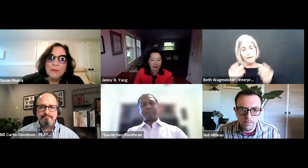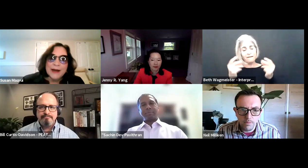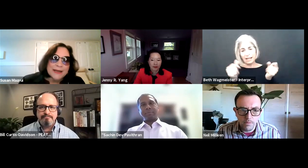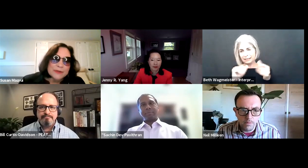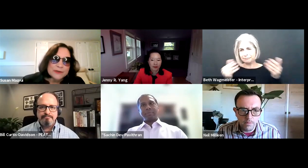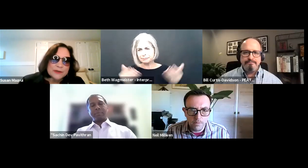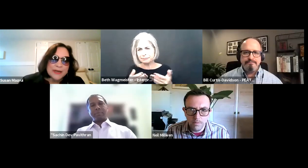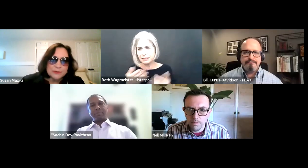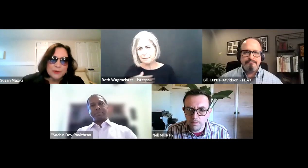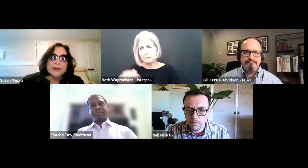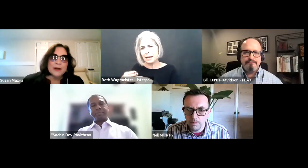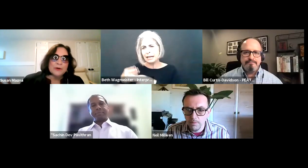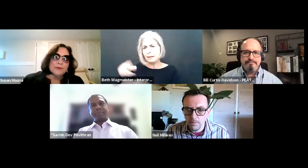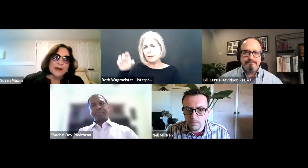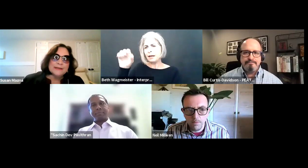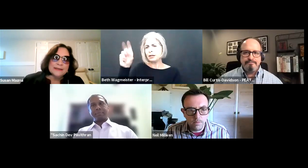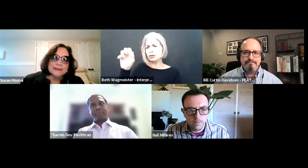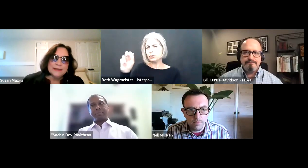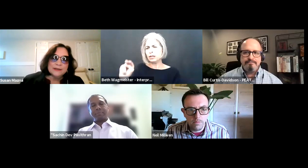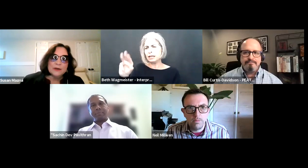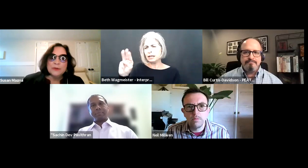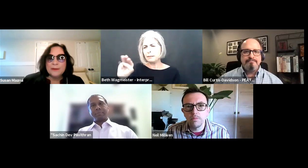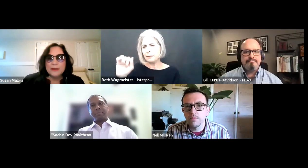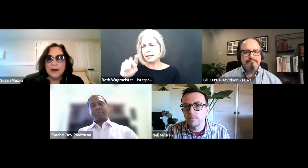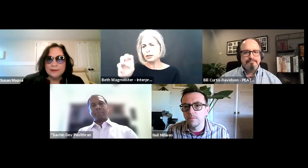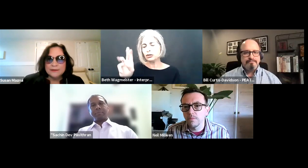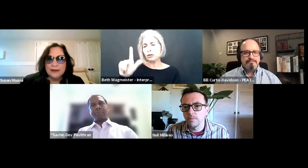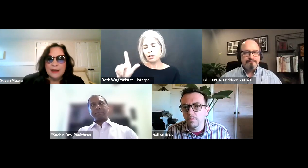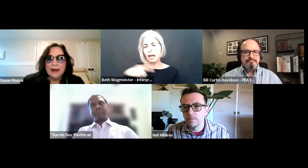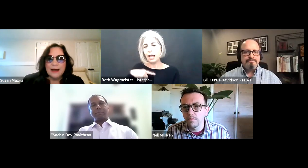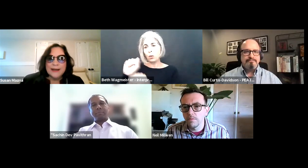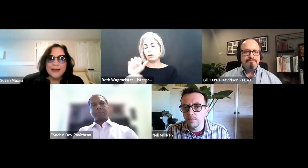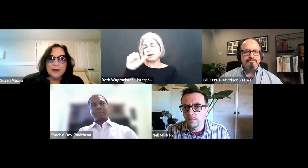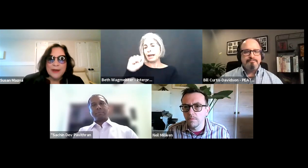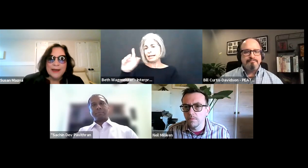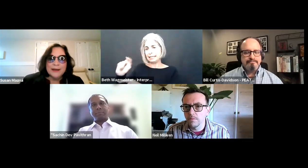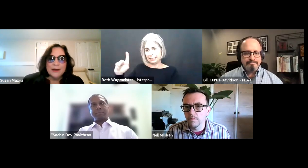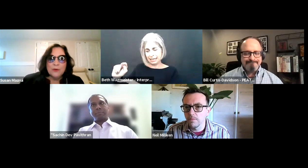on, turn on their videos and audio and do quick introductions. My name is Susan Mazrui, I work for AT&T